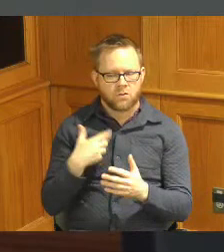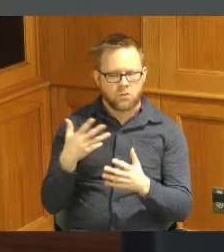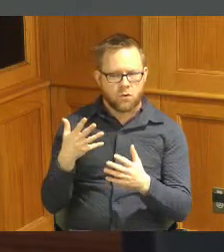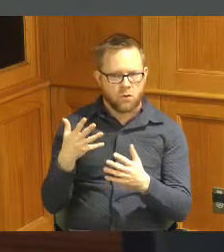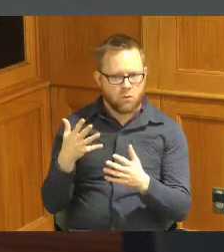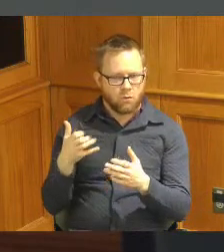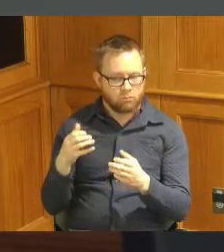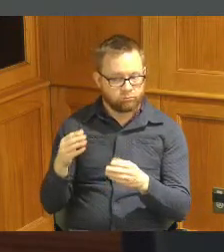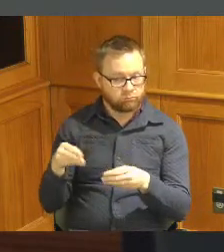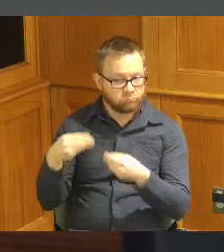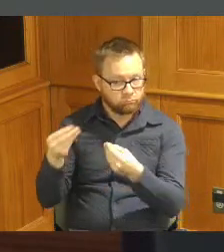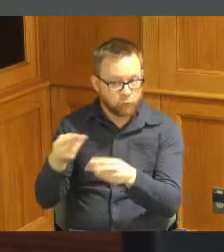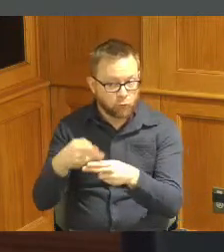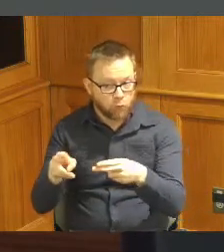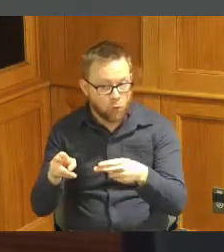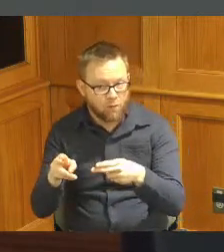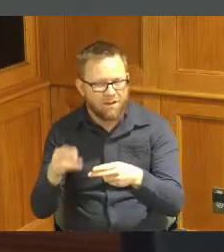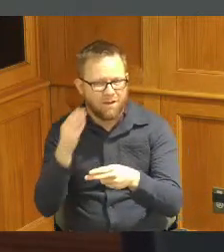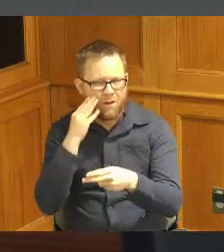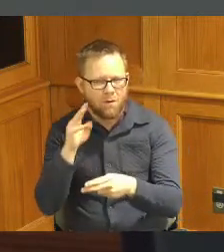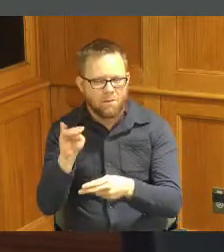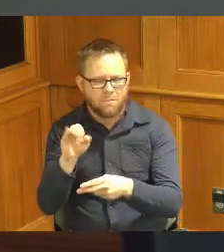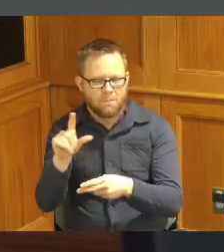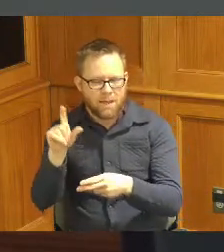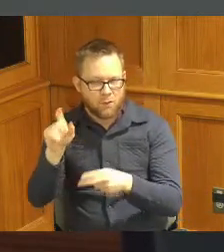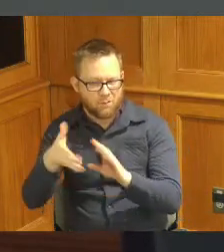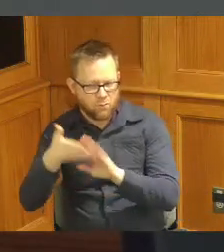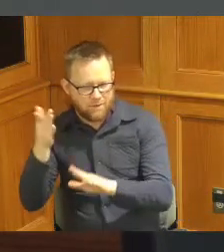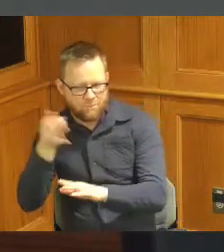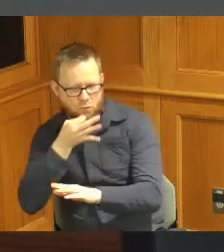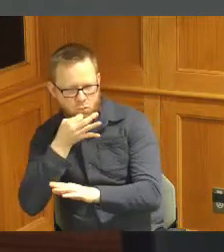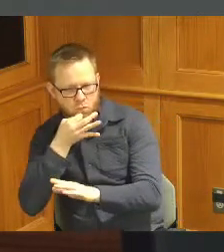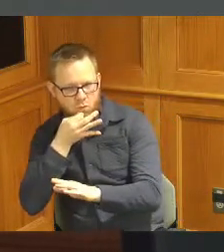opportunity very briefly because I know Michael has to leave in a minute or two if the Board